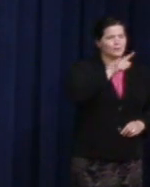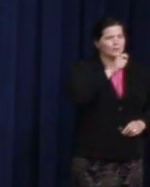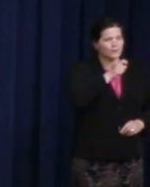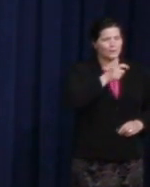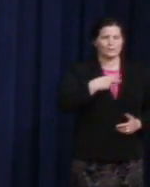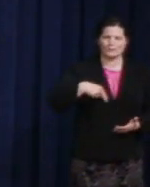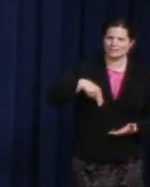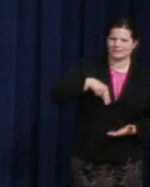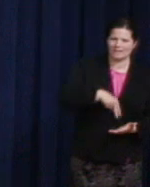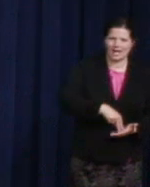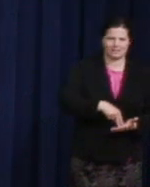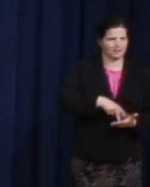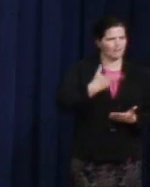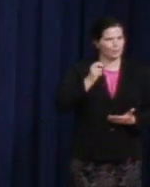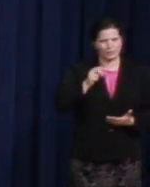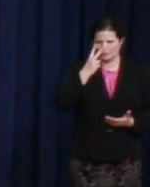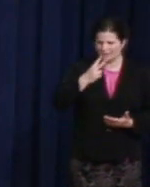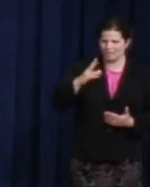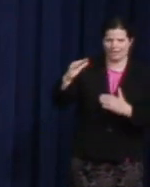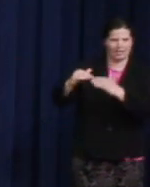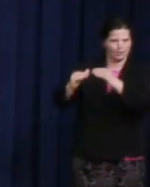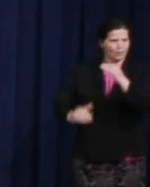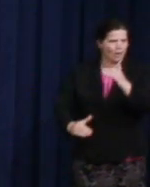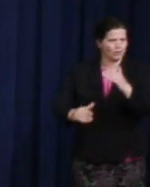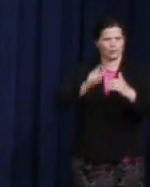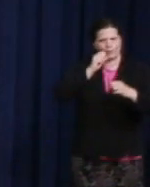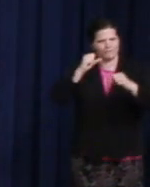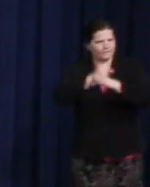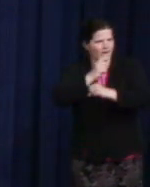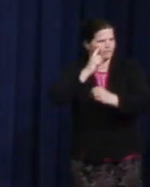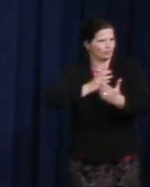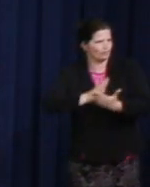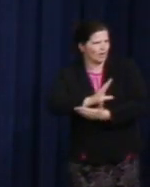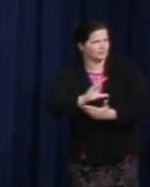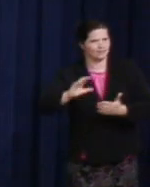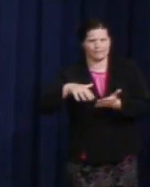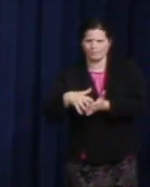who fight for the vulnerable, you're continuing the work of a great American.